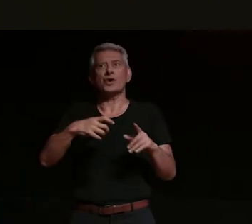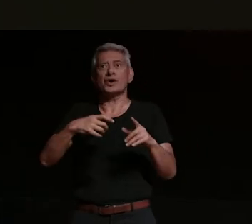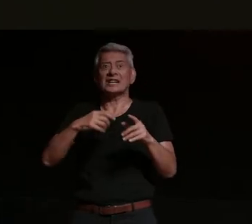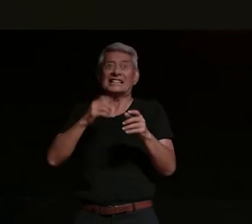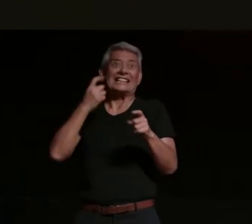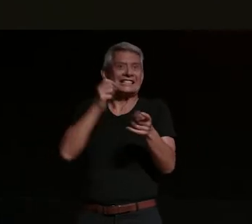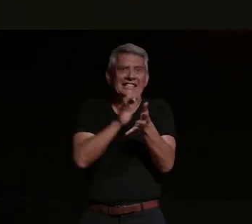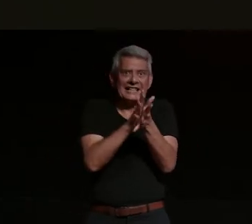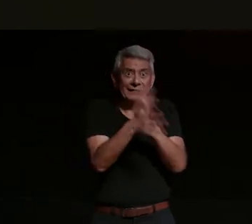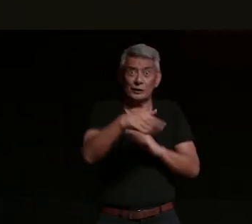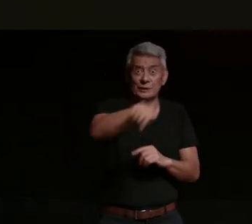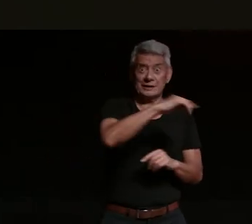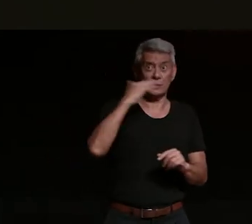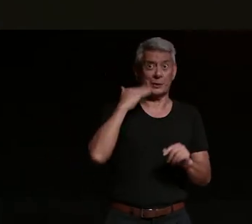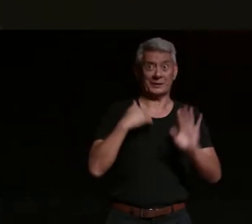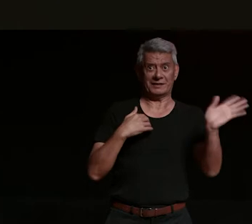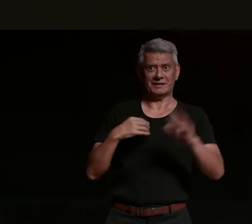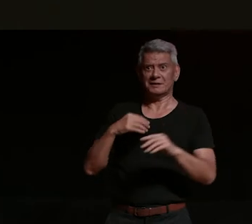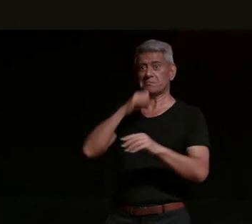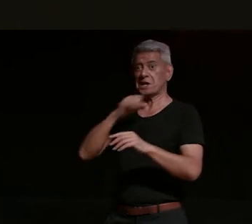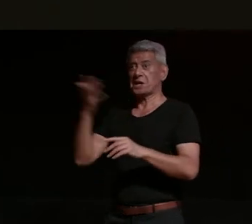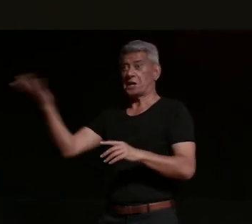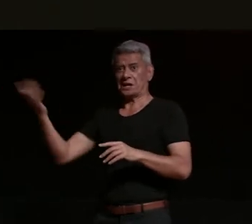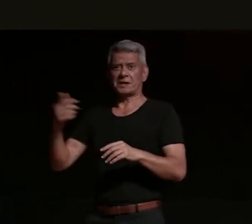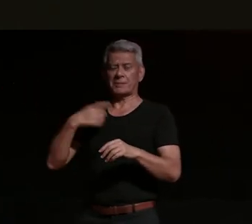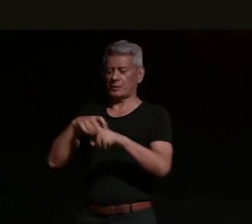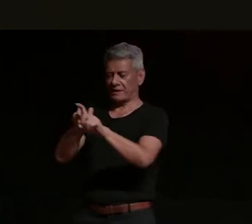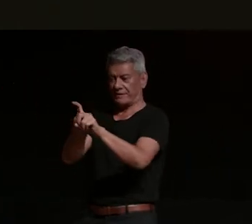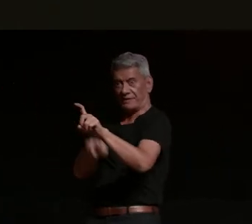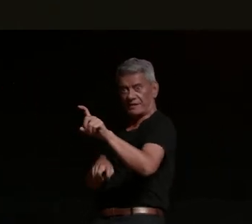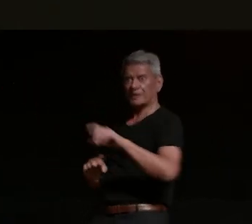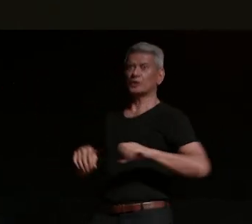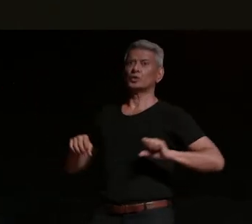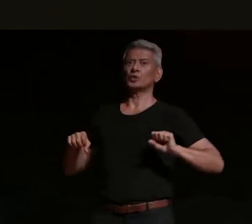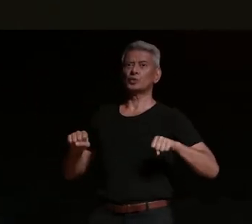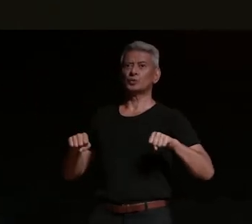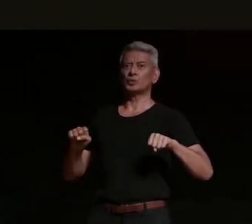and when there's a bunch of motorcyclists going you tend to get there's always a harley rider